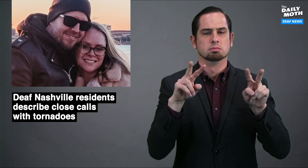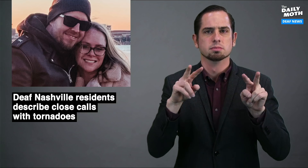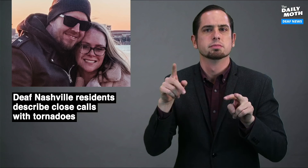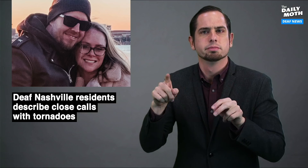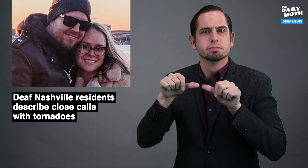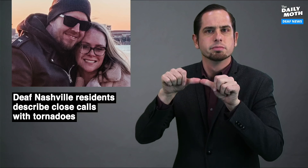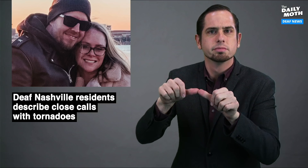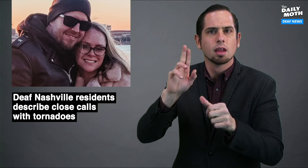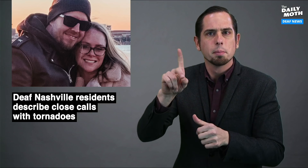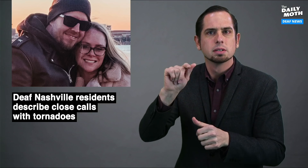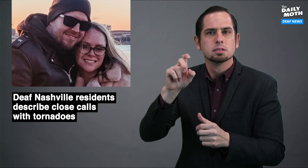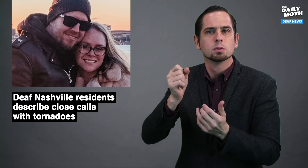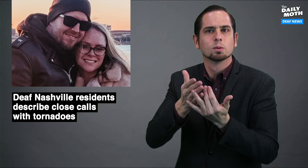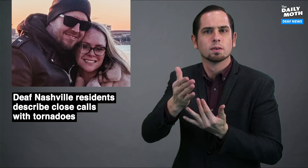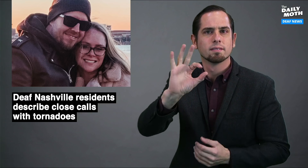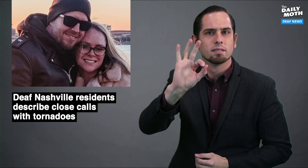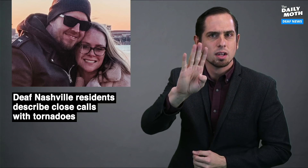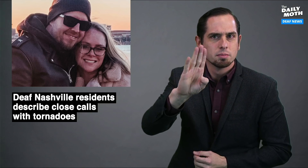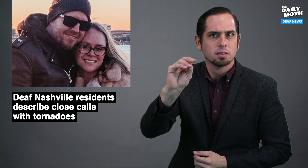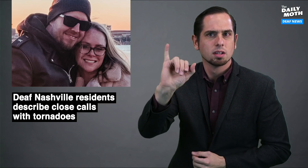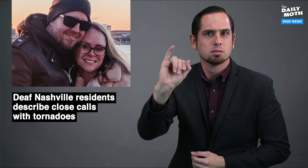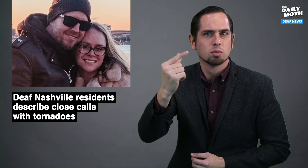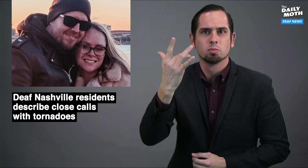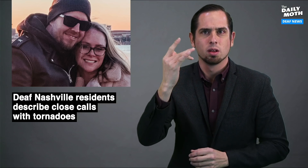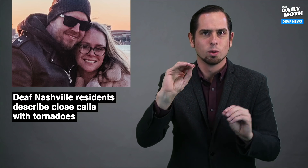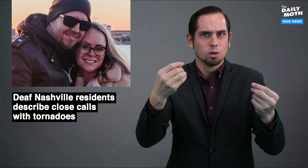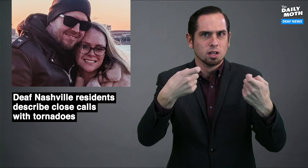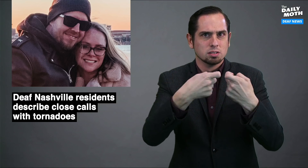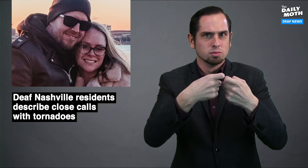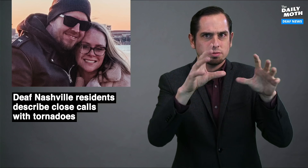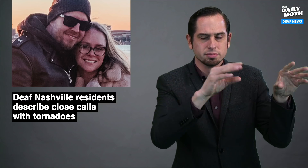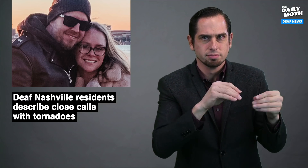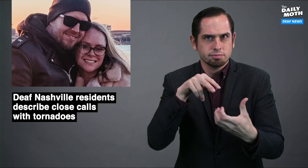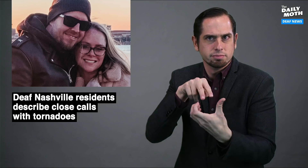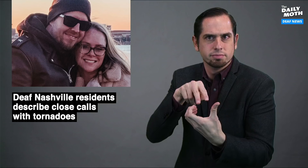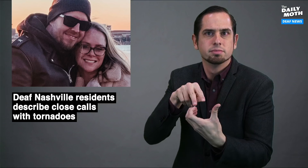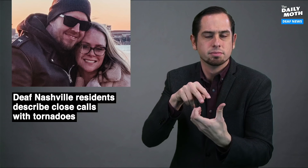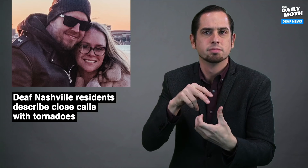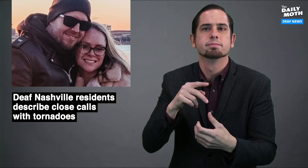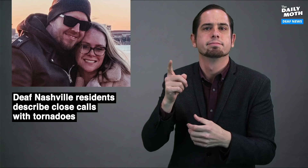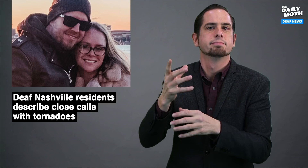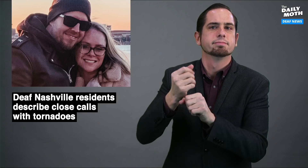They kept track of updates through Facebook and Instagram because there was no power.